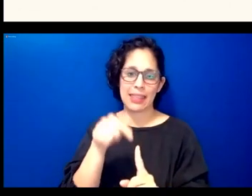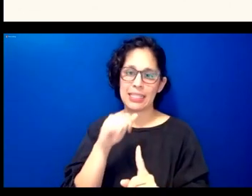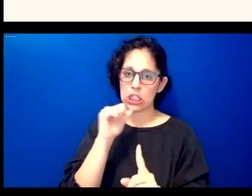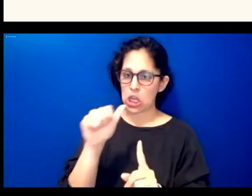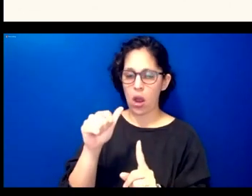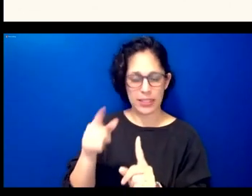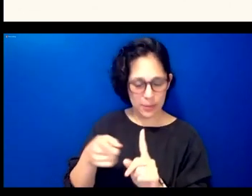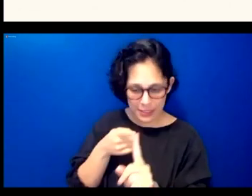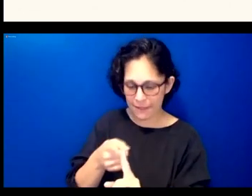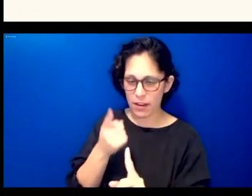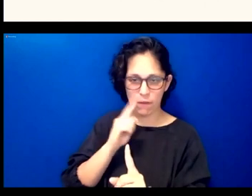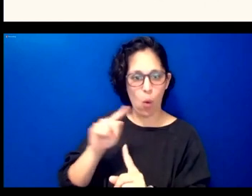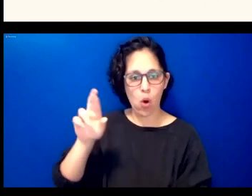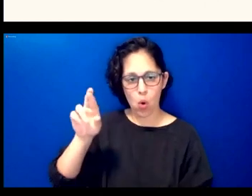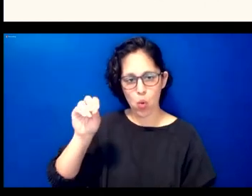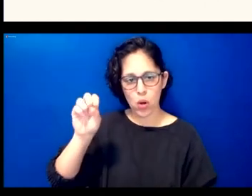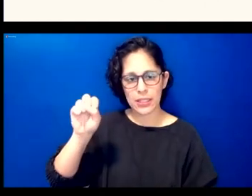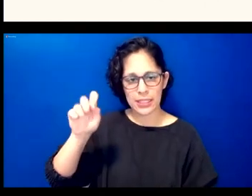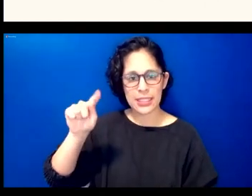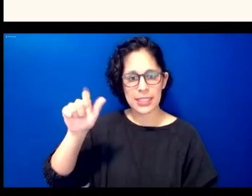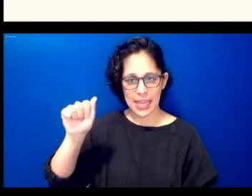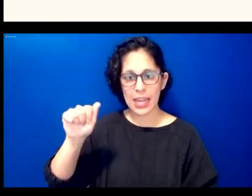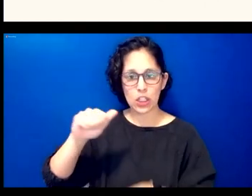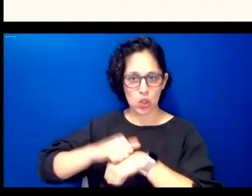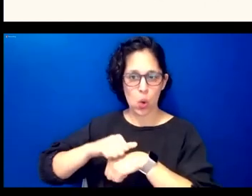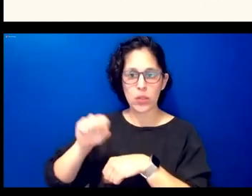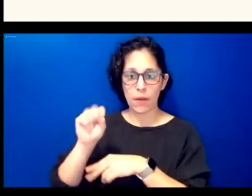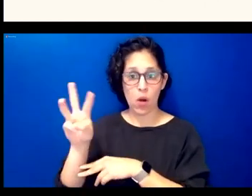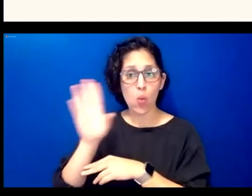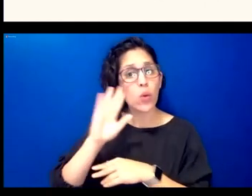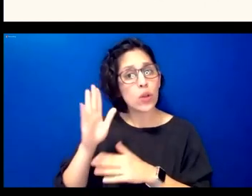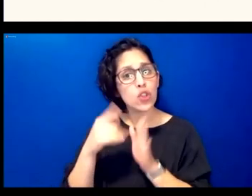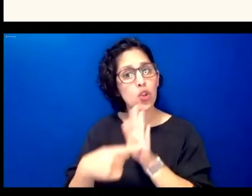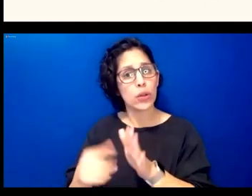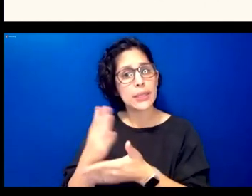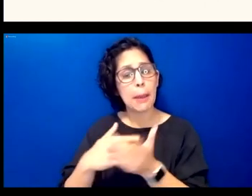software we are going to show you some screenshots of the rosetta sun software um so you can